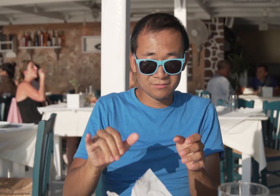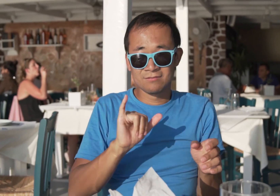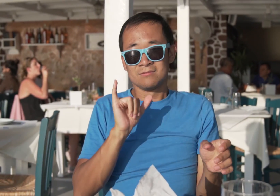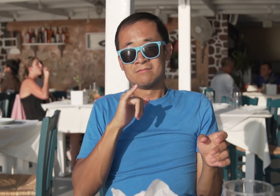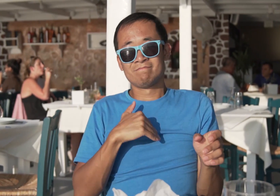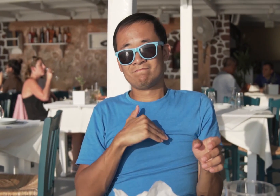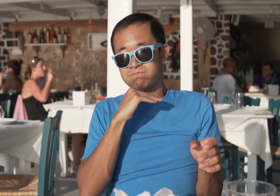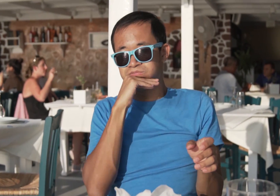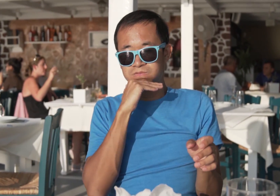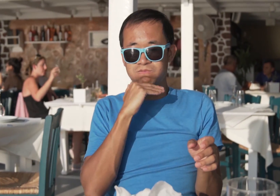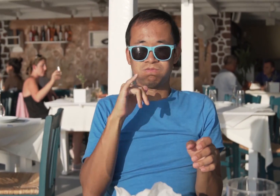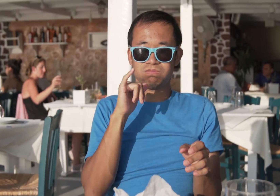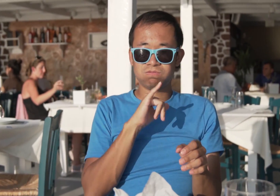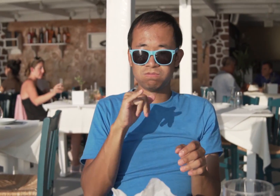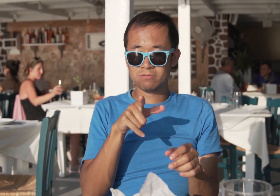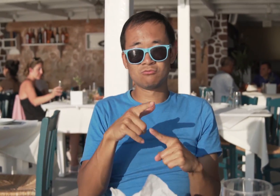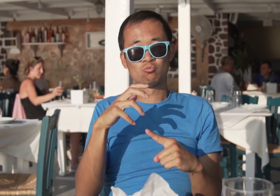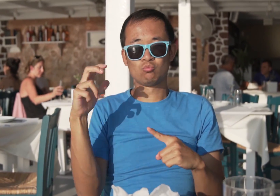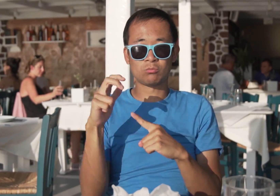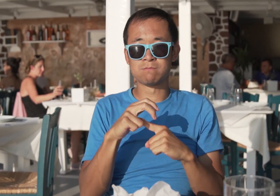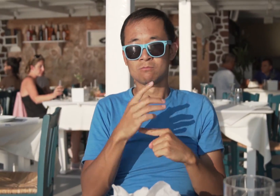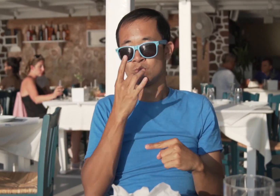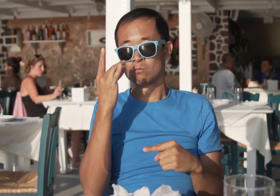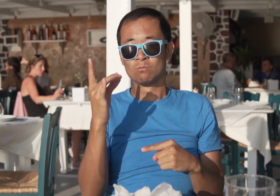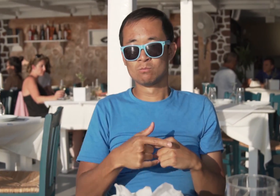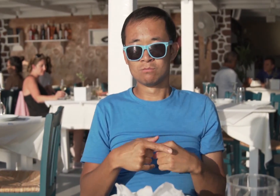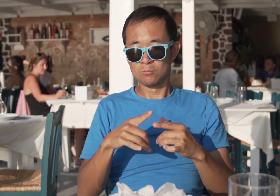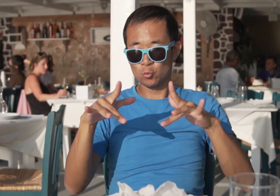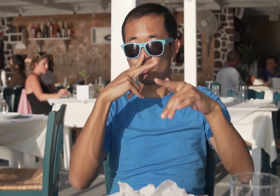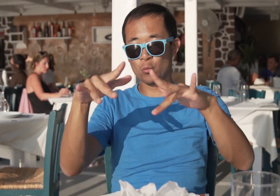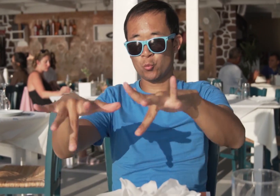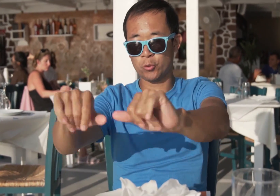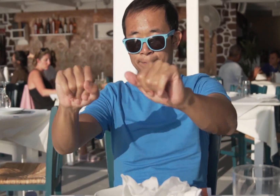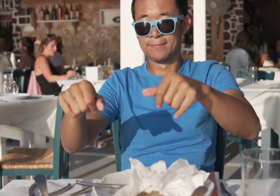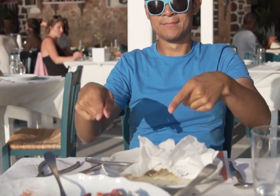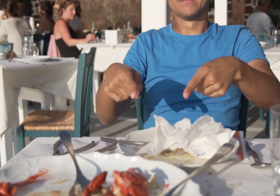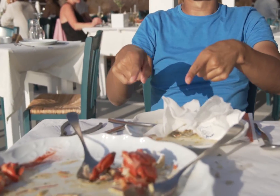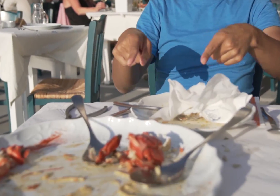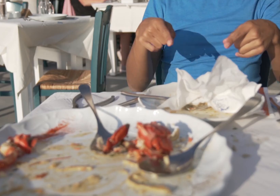I am so full. It is super delicious. The plate is completely emptied.